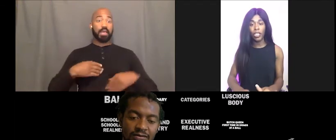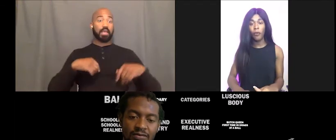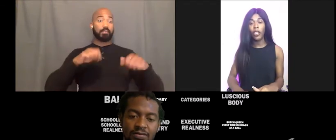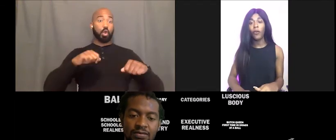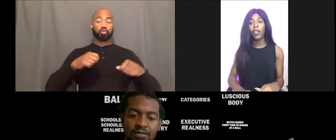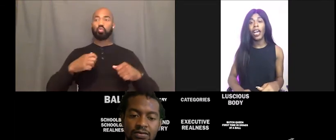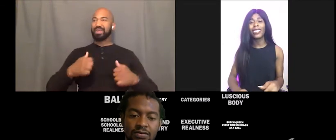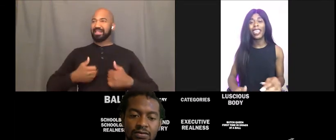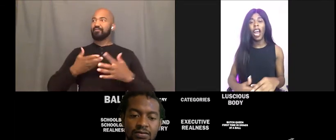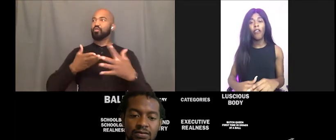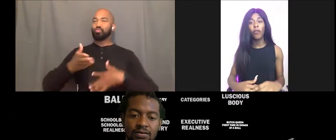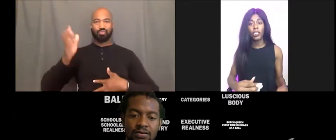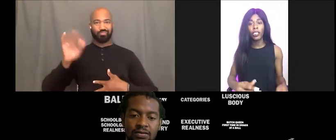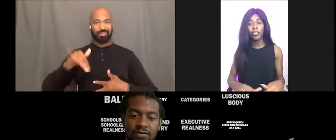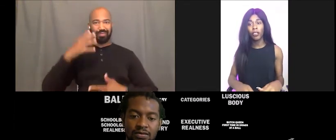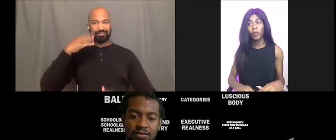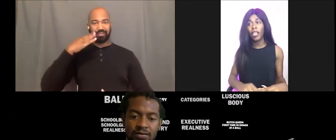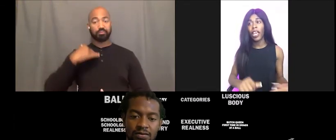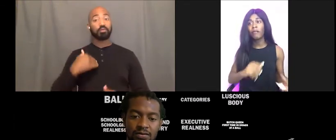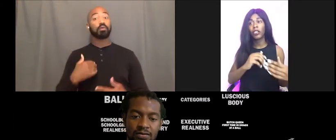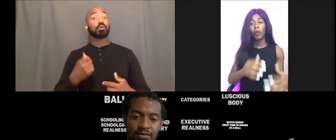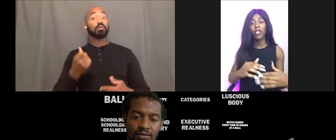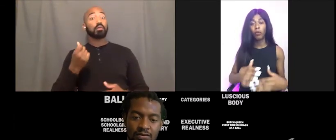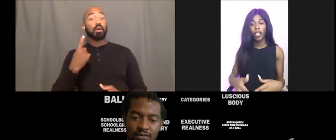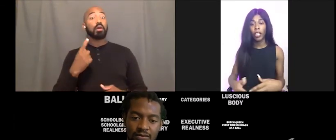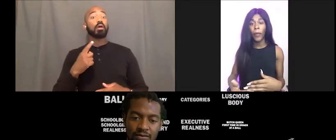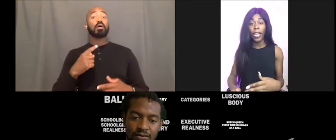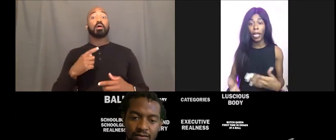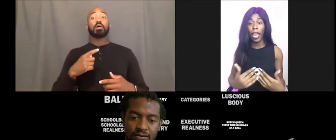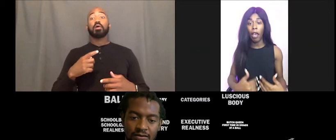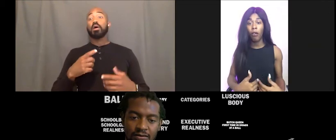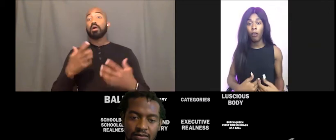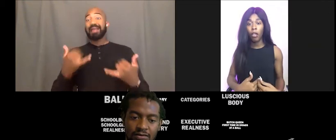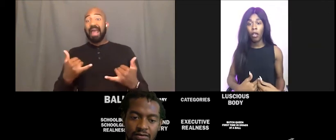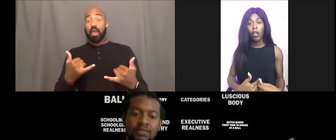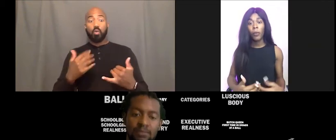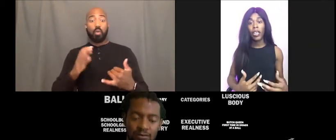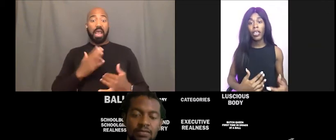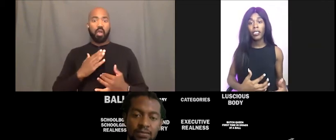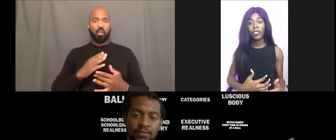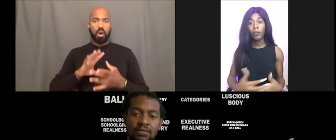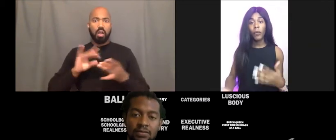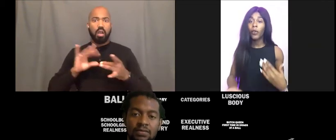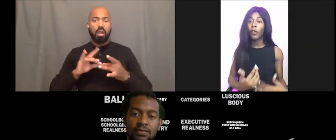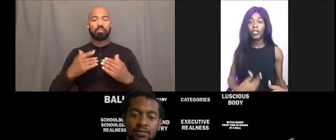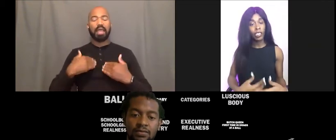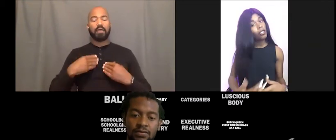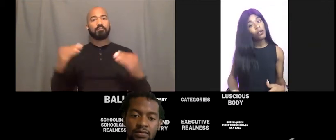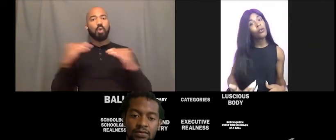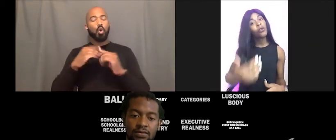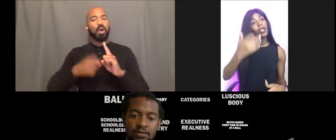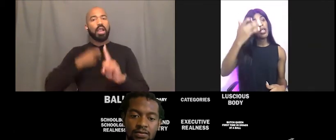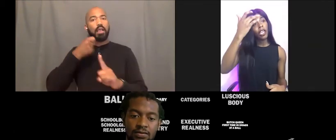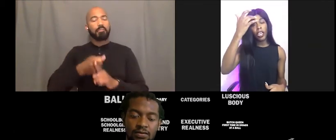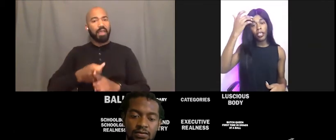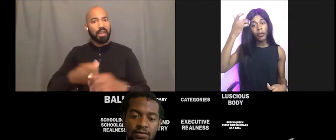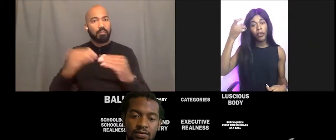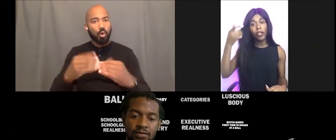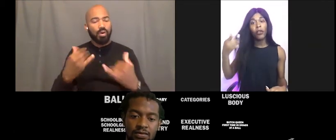we don't realize that our voices on social media have so much more impact now because people don't see you in a community doing